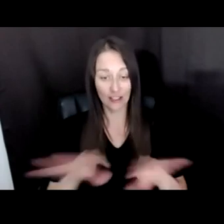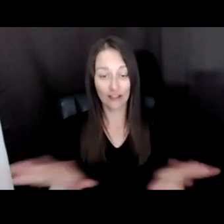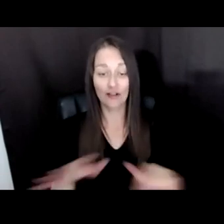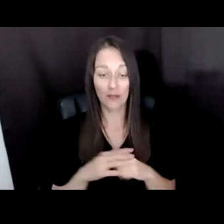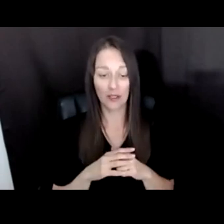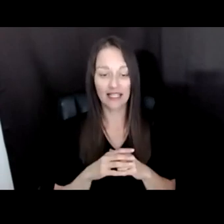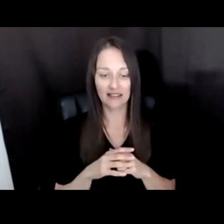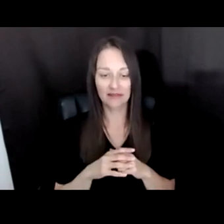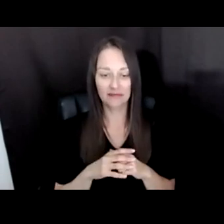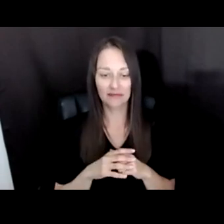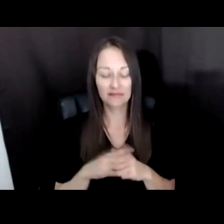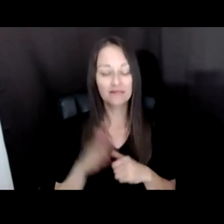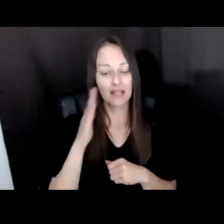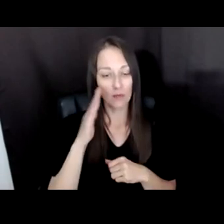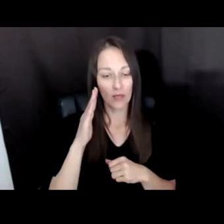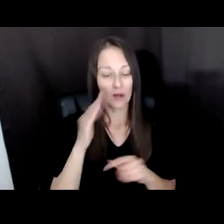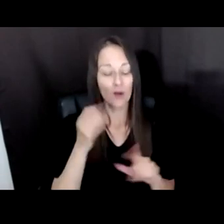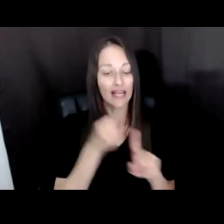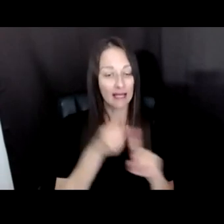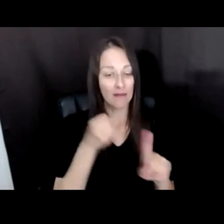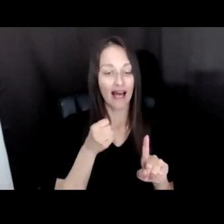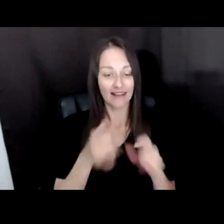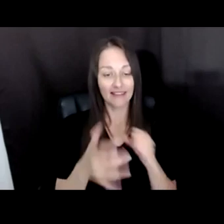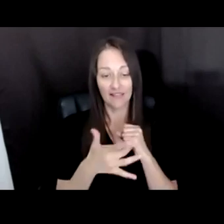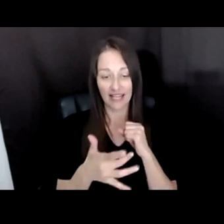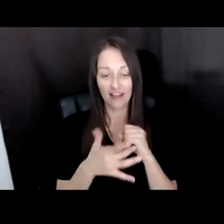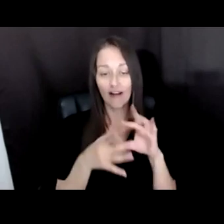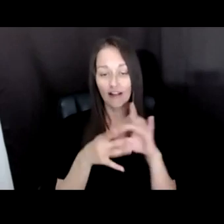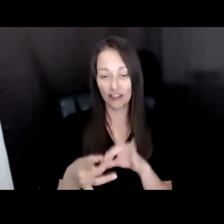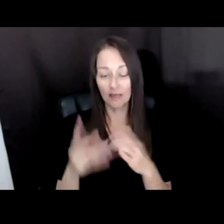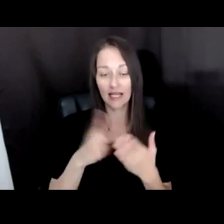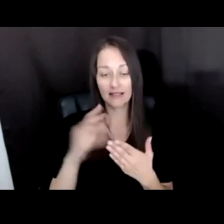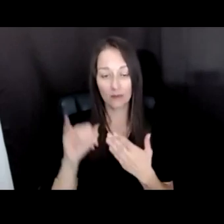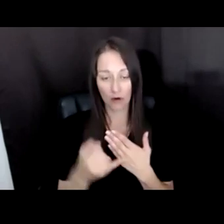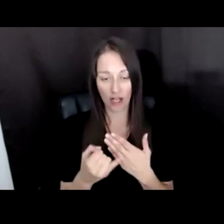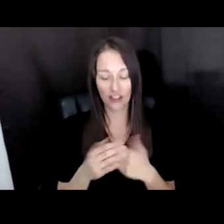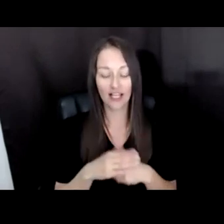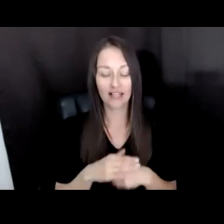TECHNOLOGY-BASED PROJECTS WE FEEL THAT INVESTMENT IN THE INTERSECTION OF ARTS AND TECHNOLOGY